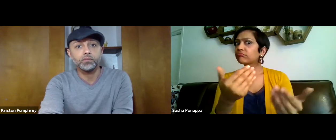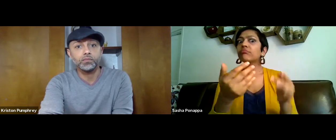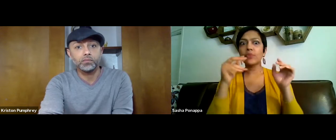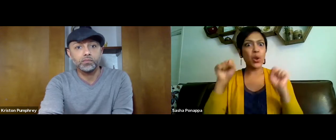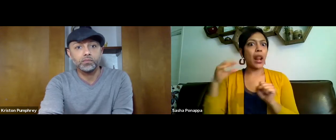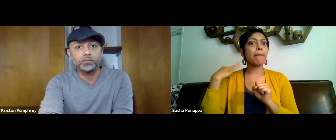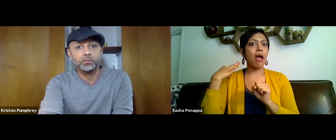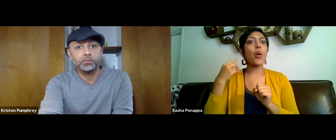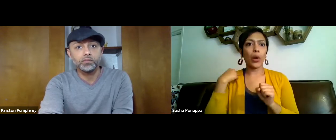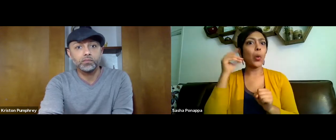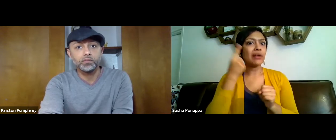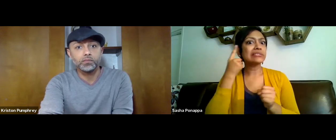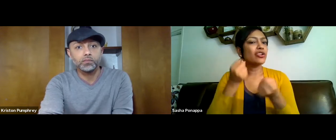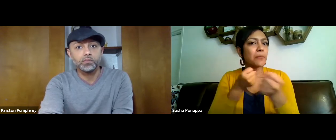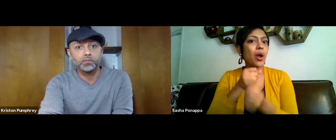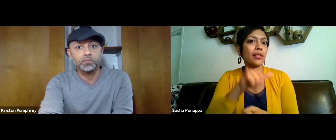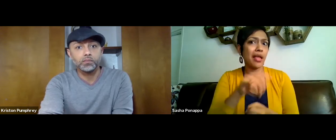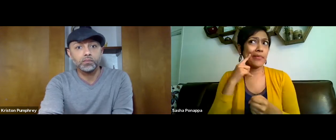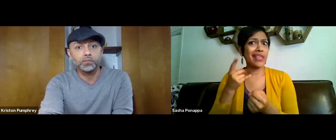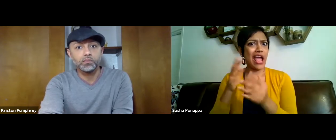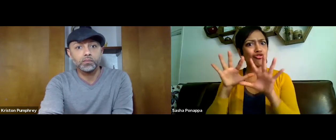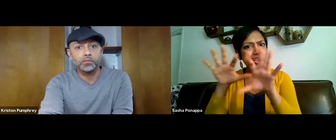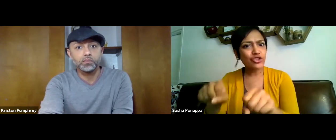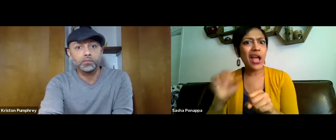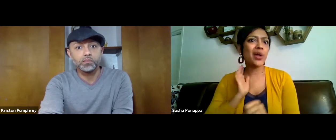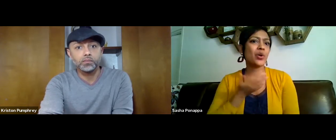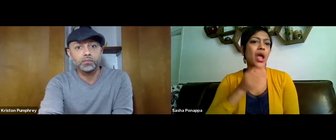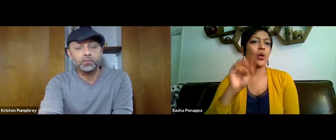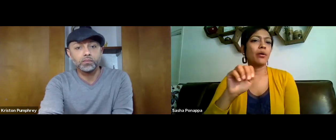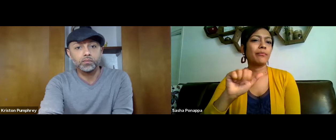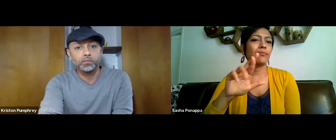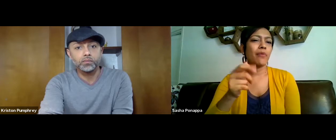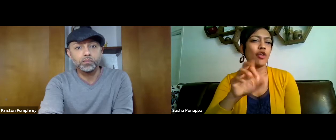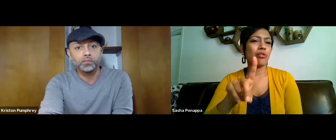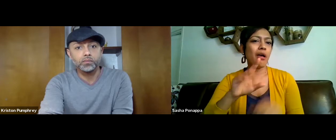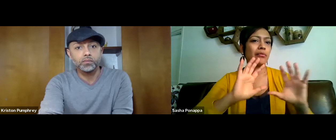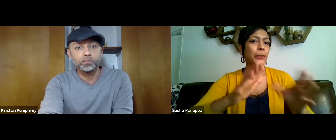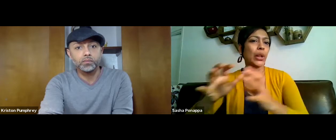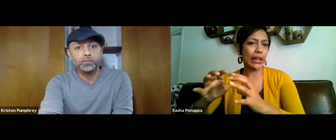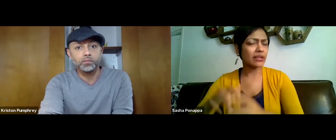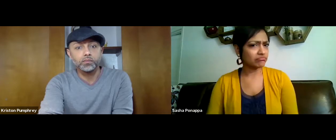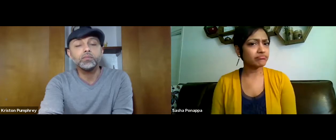or other deaf and hard of hearing individuals, you have reason to apply for this grant